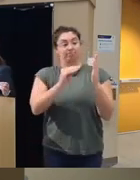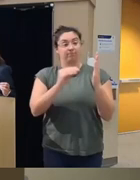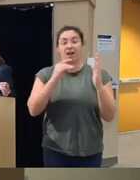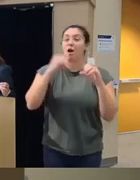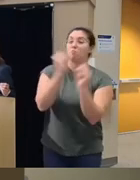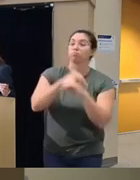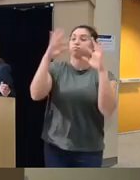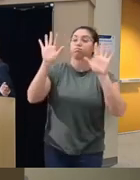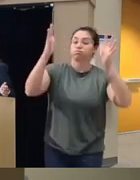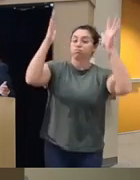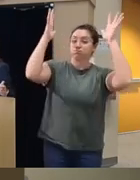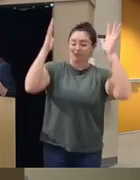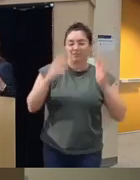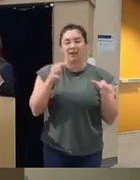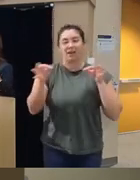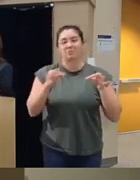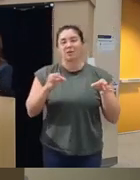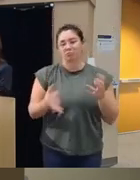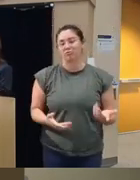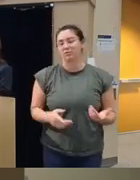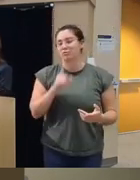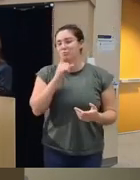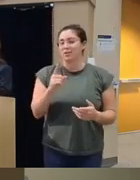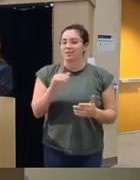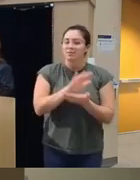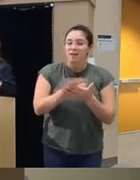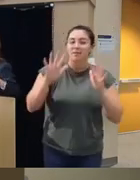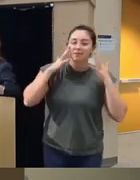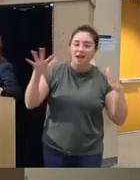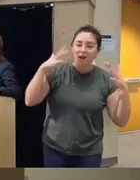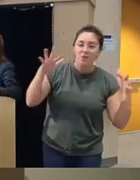verse and explanation when they get that right there's pleasant sounds when they get something